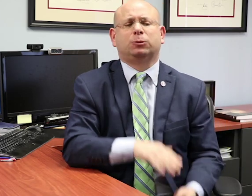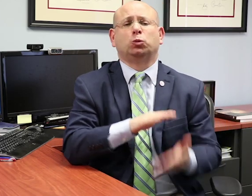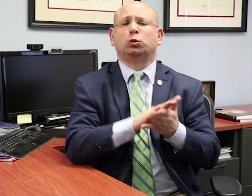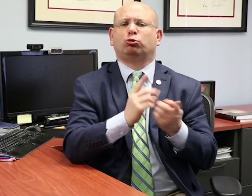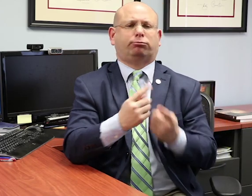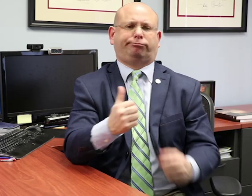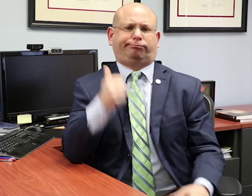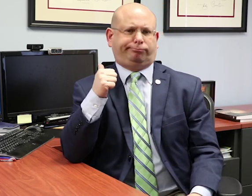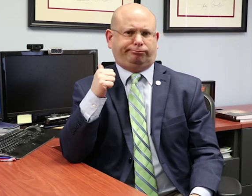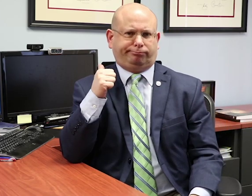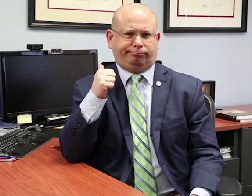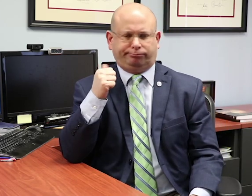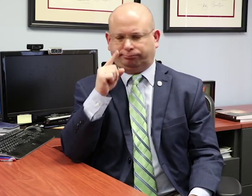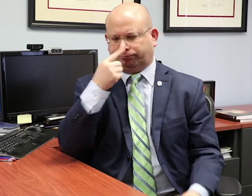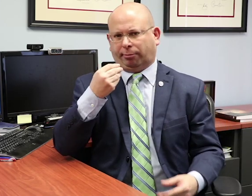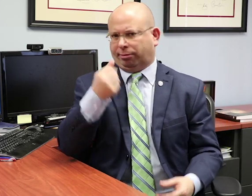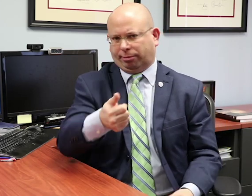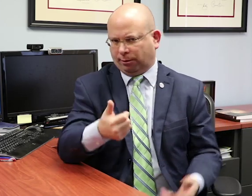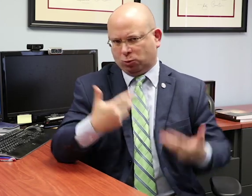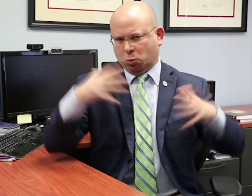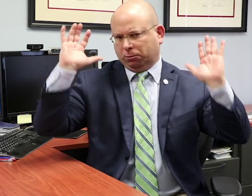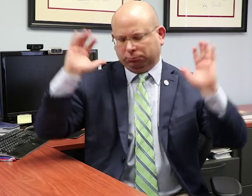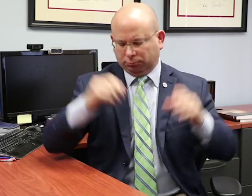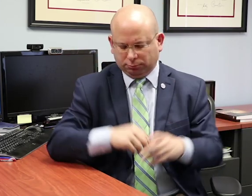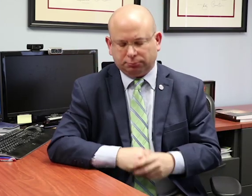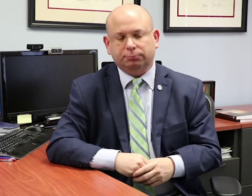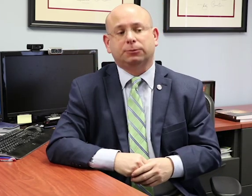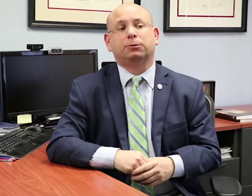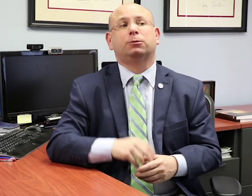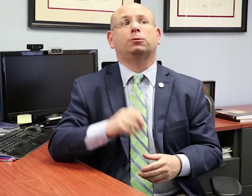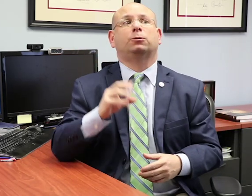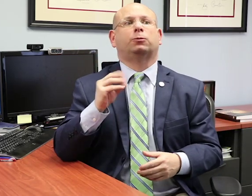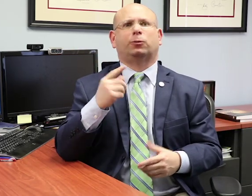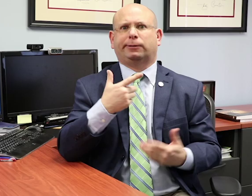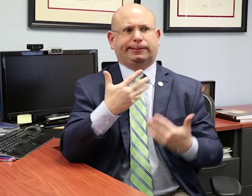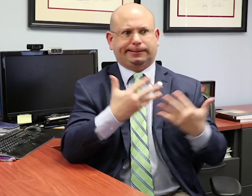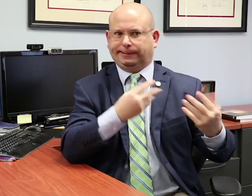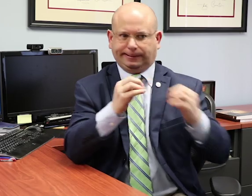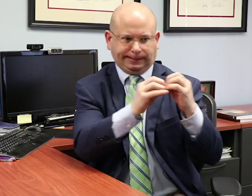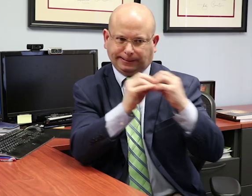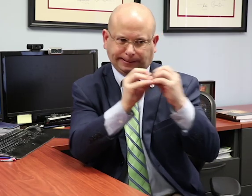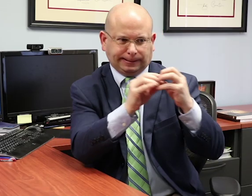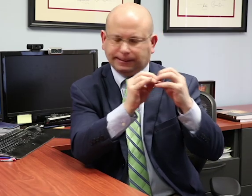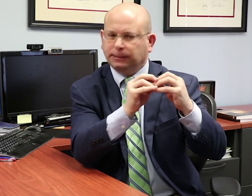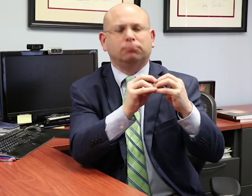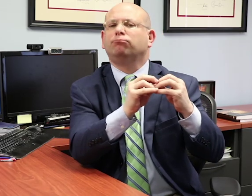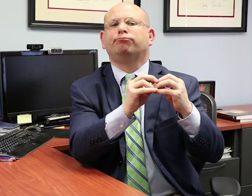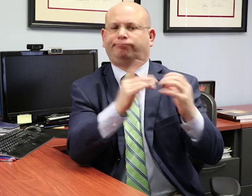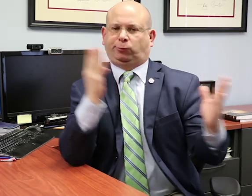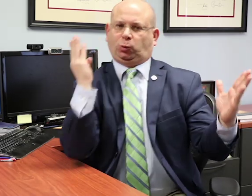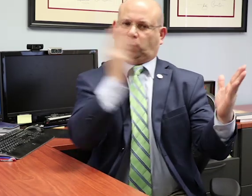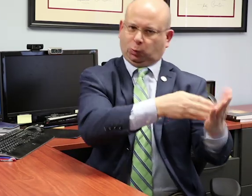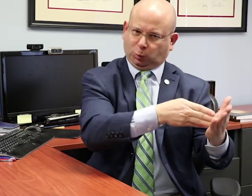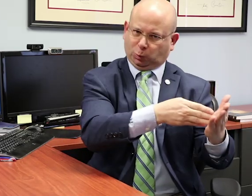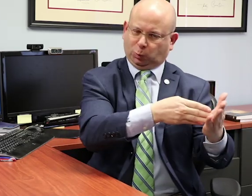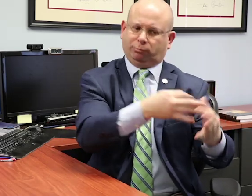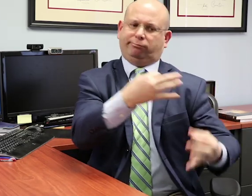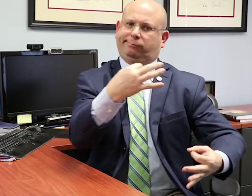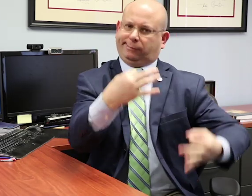The school district refused to provide any interpreters, and the family had to file a complaint against the school district.